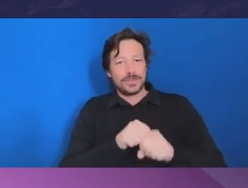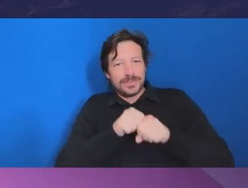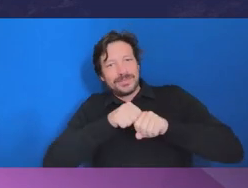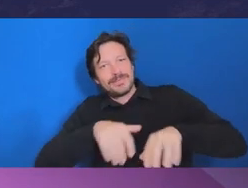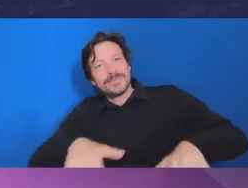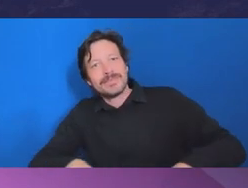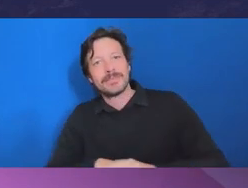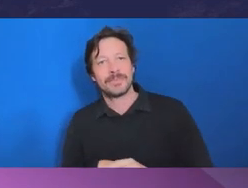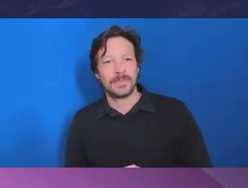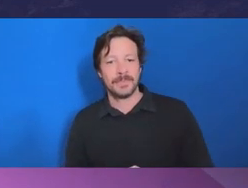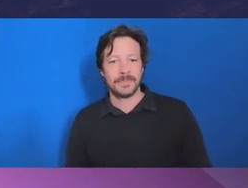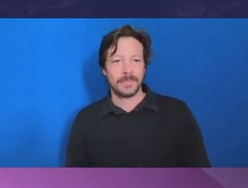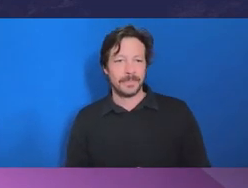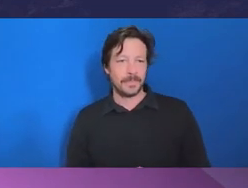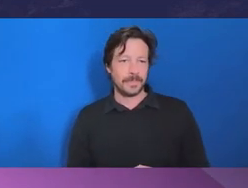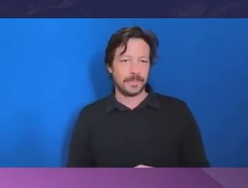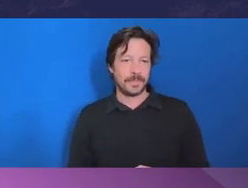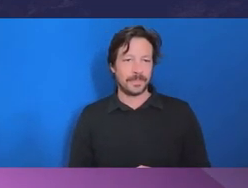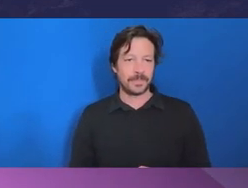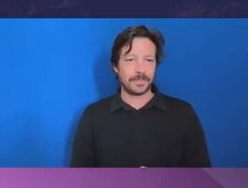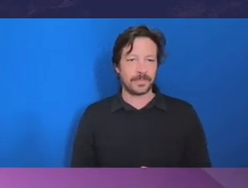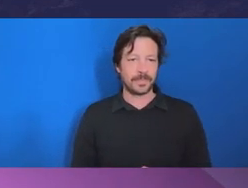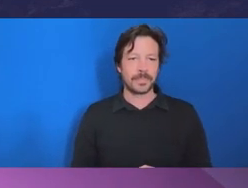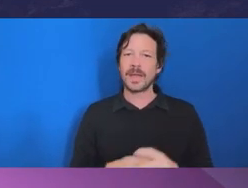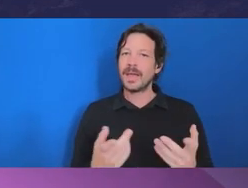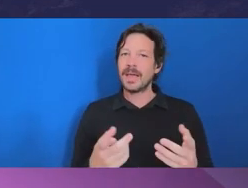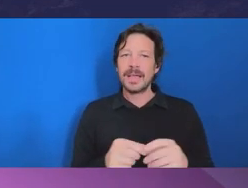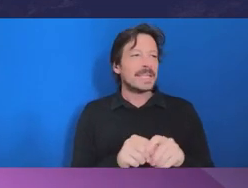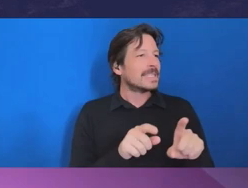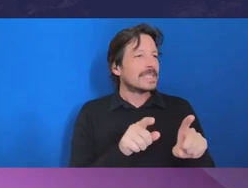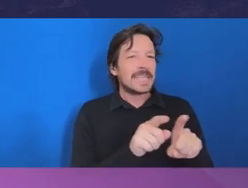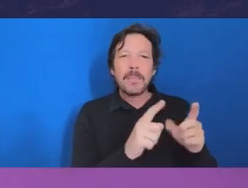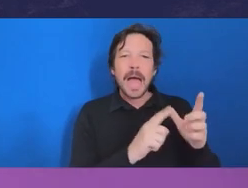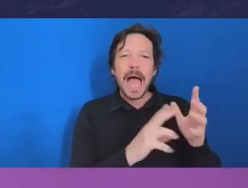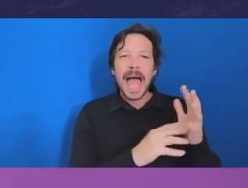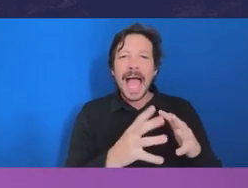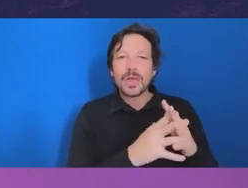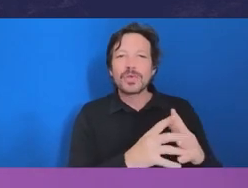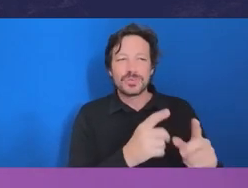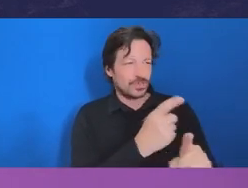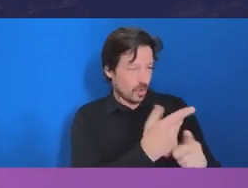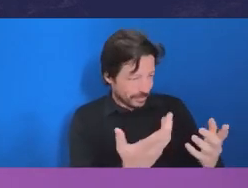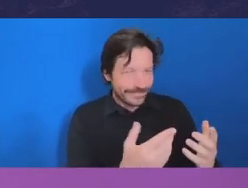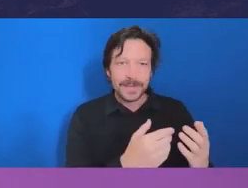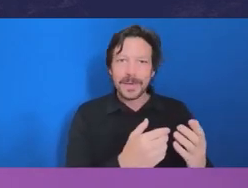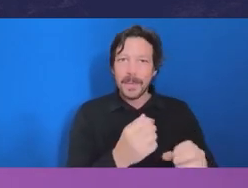you you make sure that you read the conflict declarations you make it clear that you care about these things. You make you make it clear that these things are important.